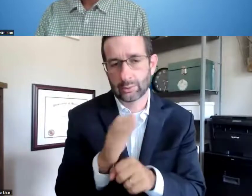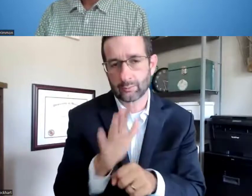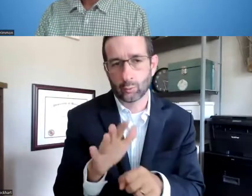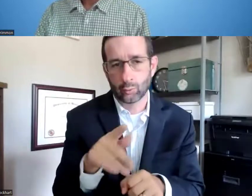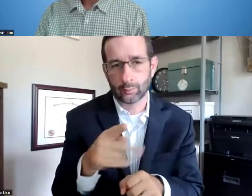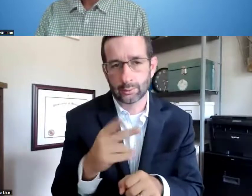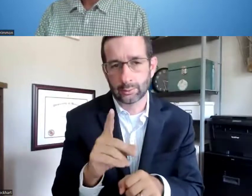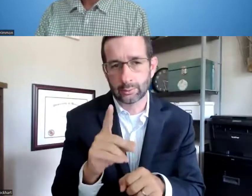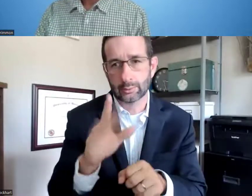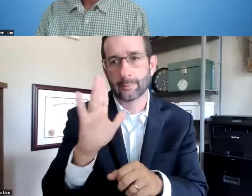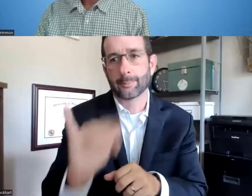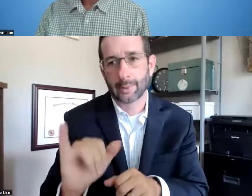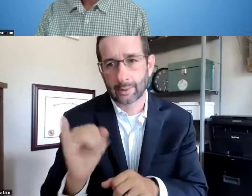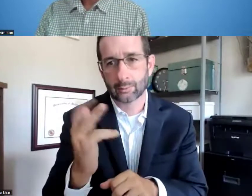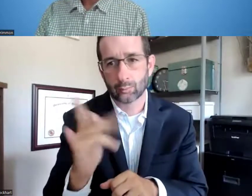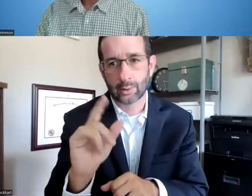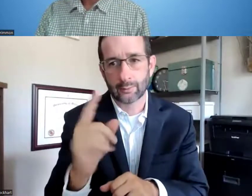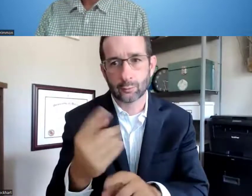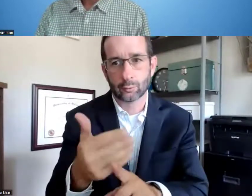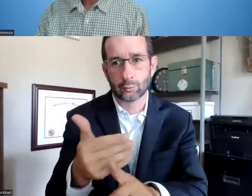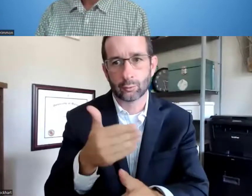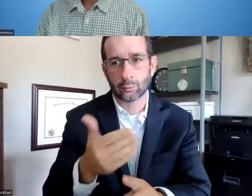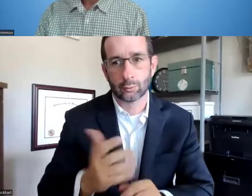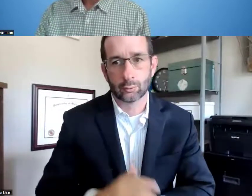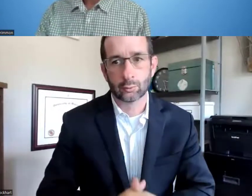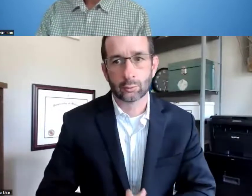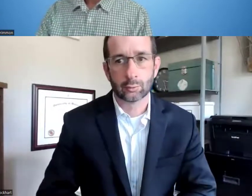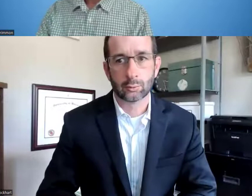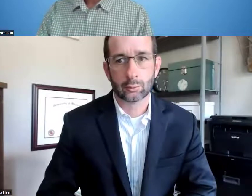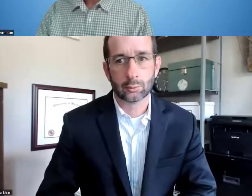if you know that you will receive your PhD by July 1st.